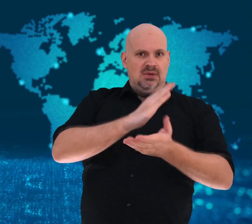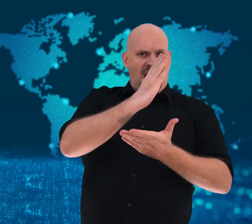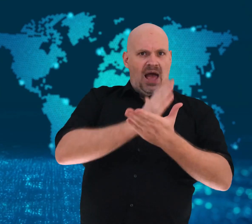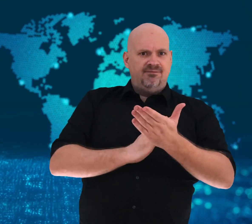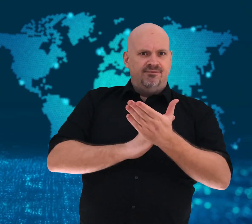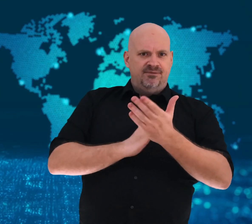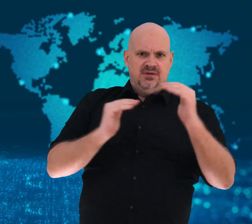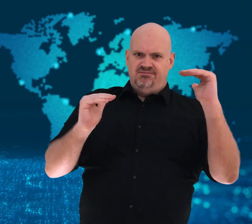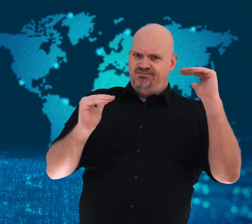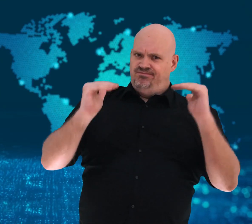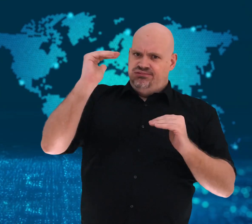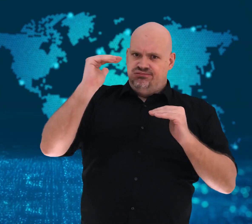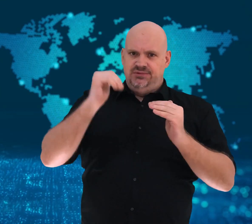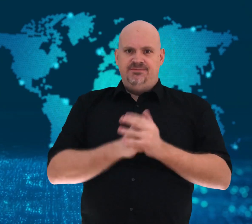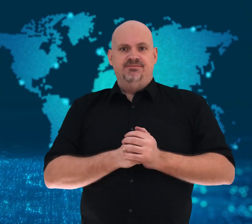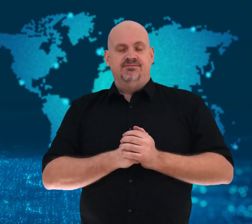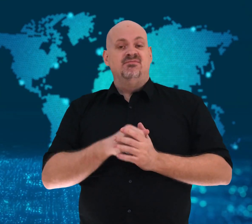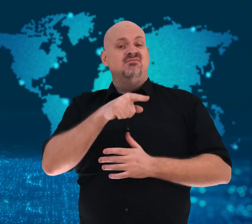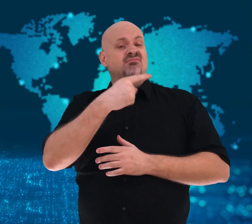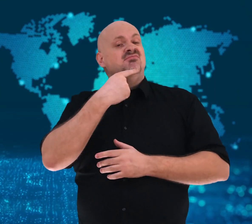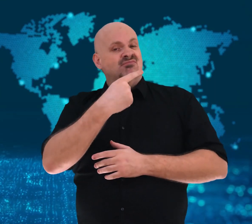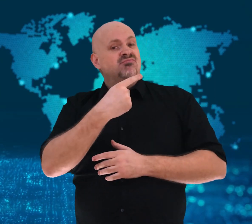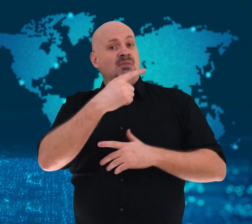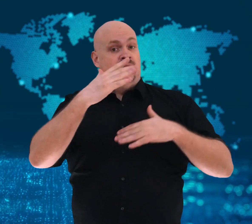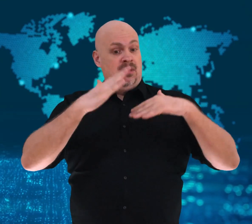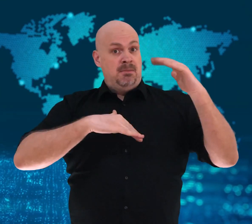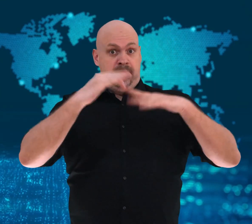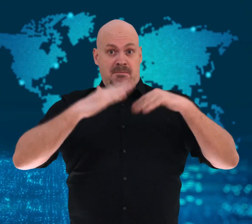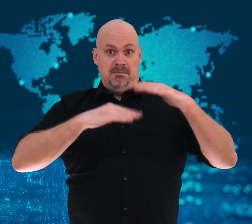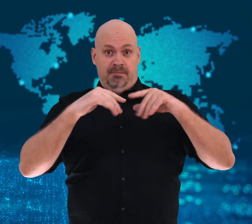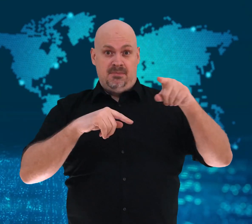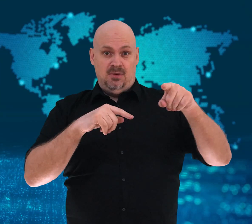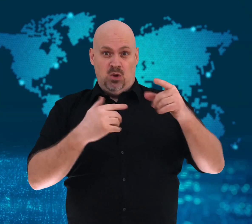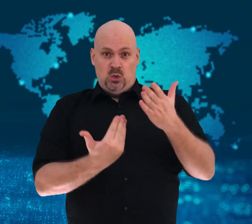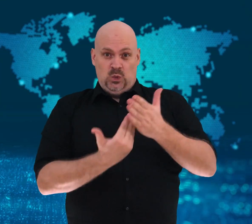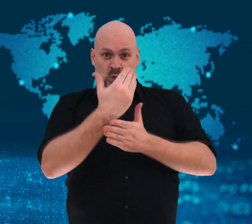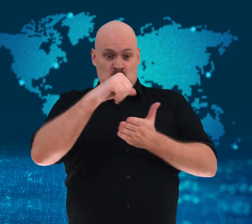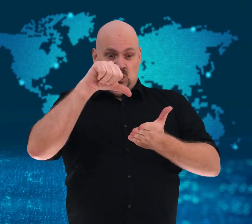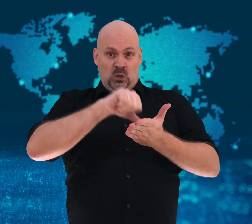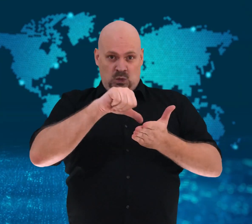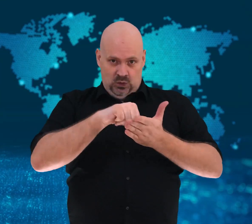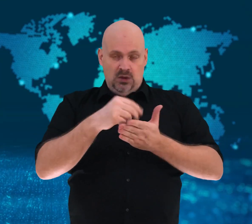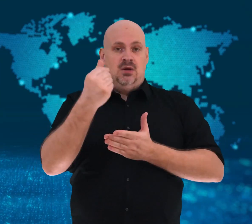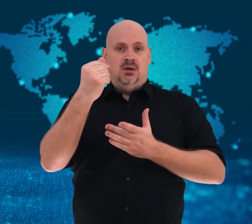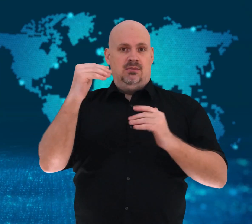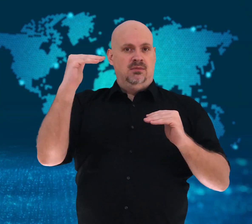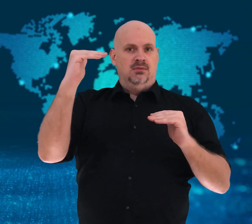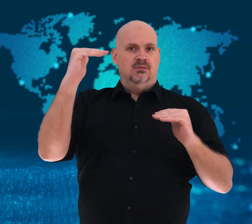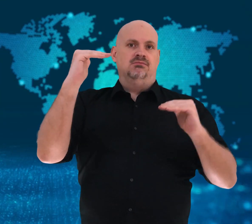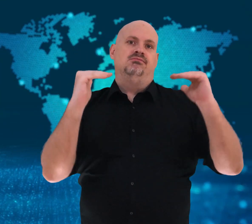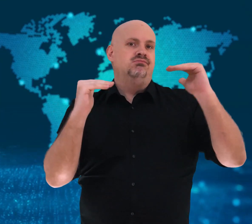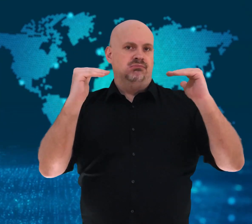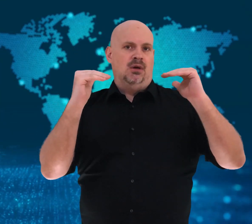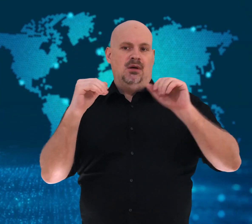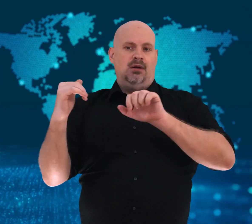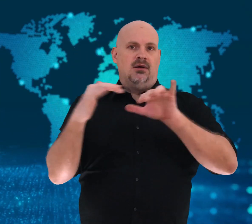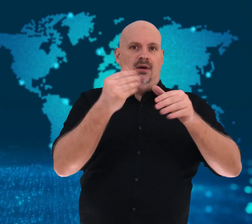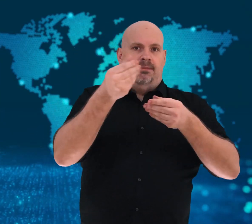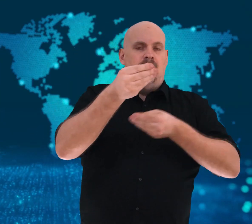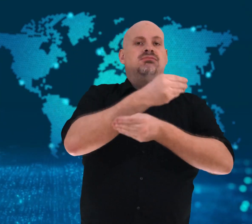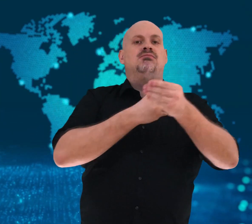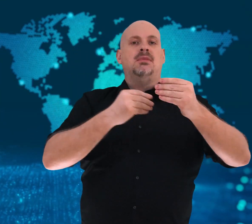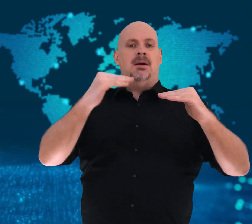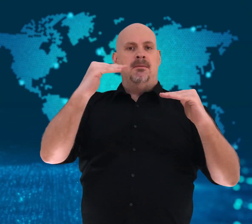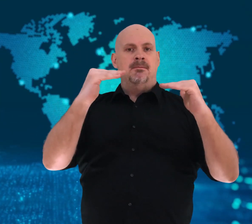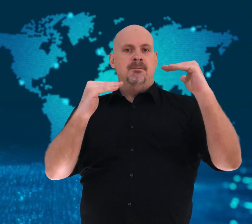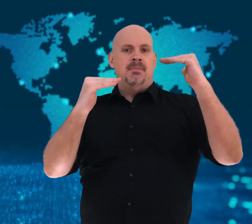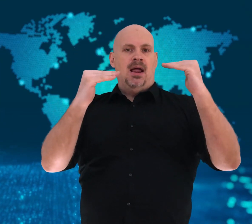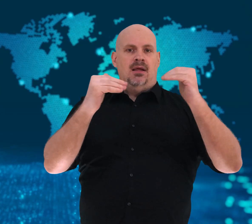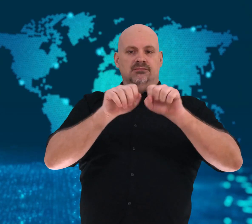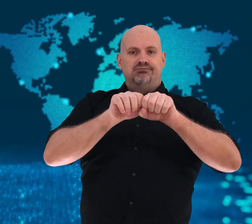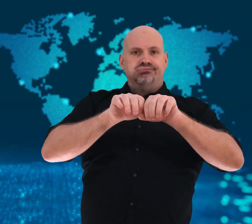Widodo has promised that Nusantara will be a zero-emissions city